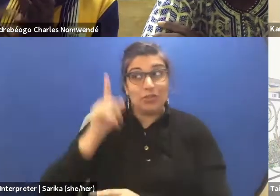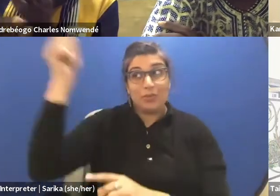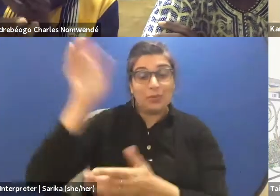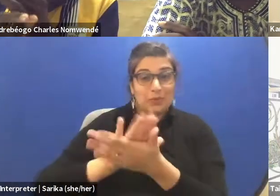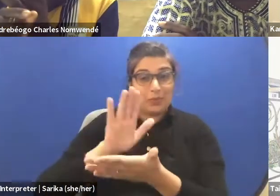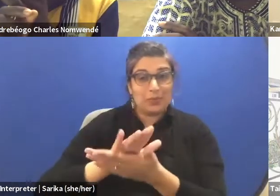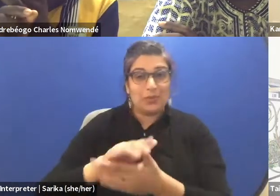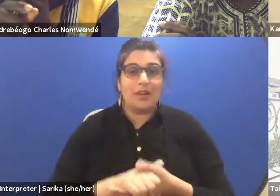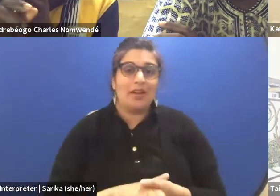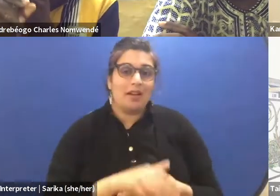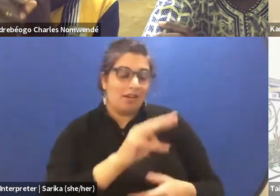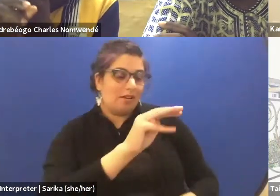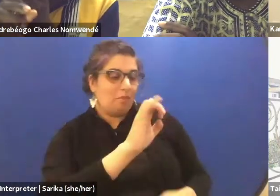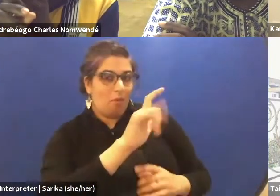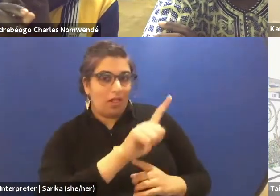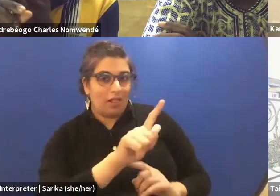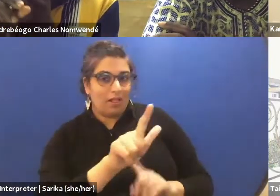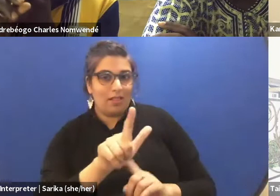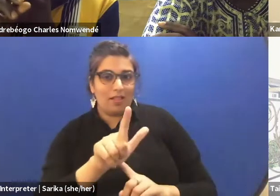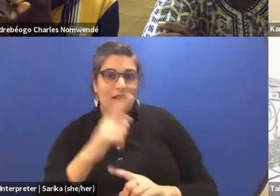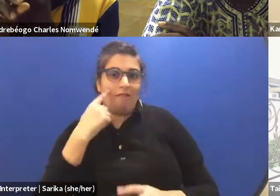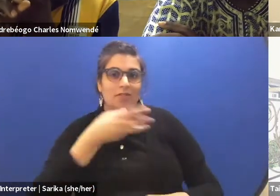(Charles speaking French)